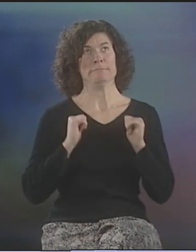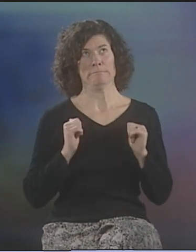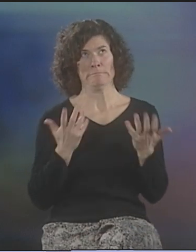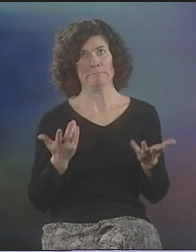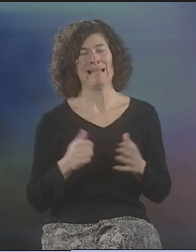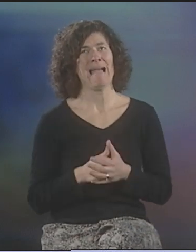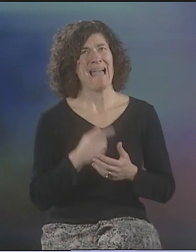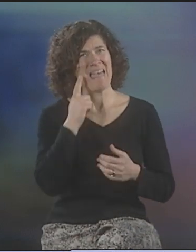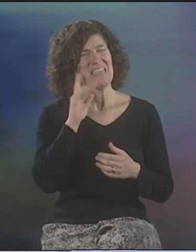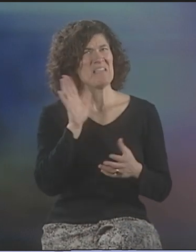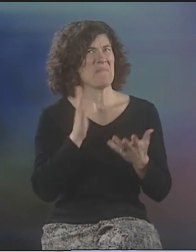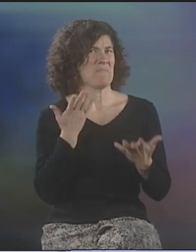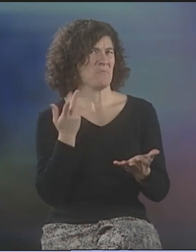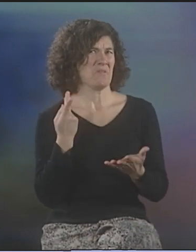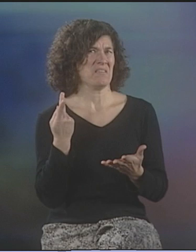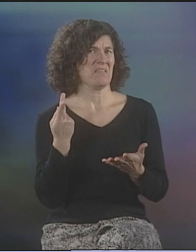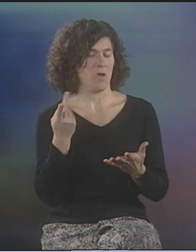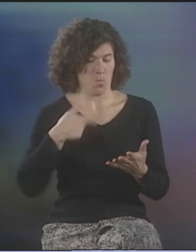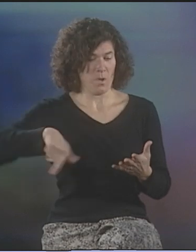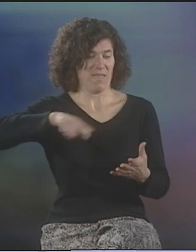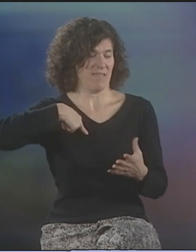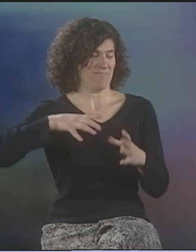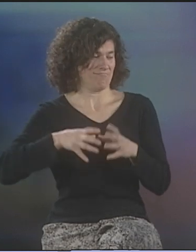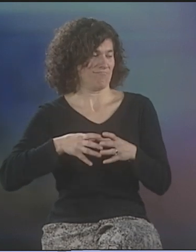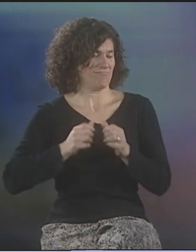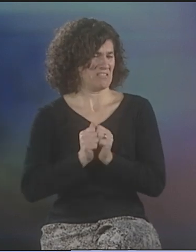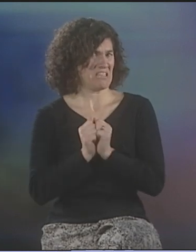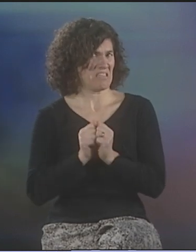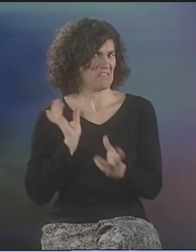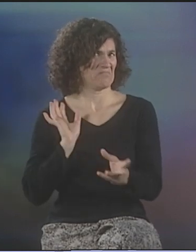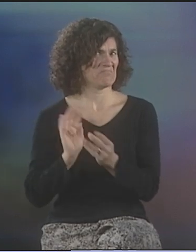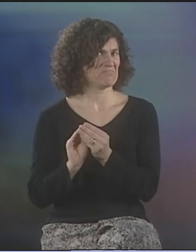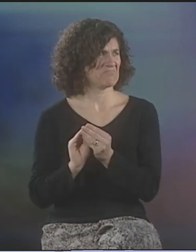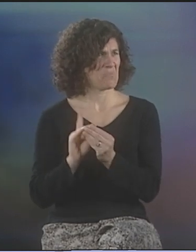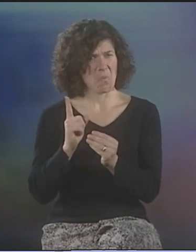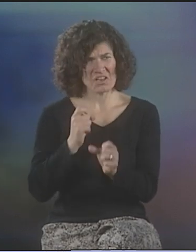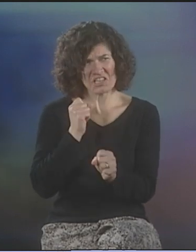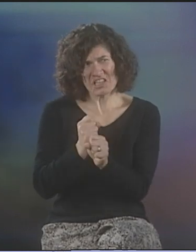HOW MANY TIMES WE PERFORMED? I THINK--LET'S SEE.